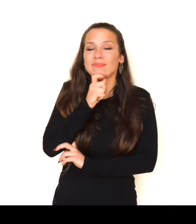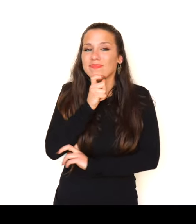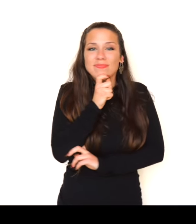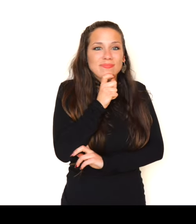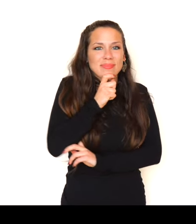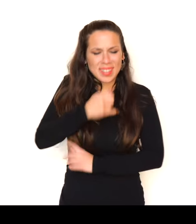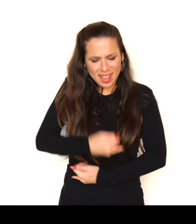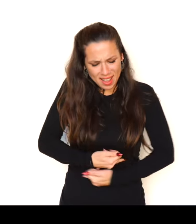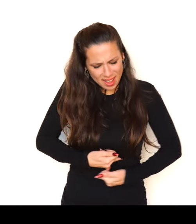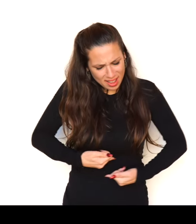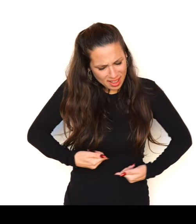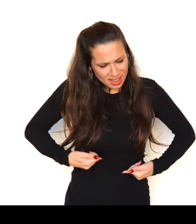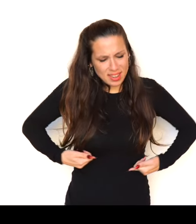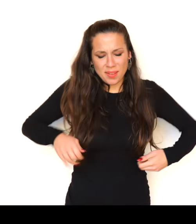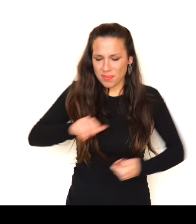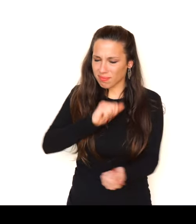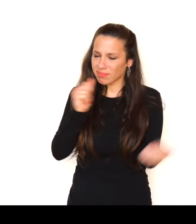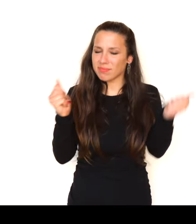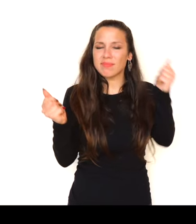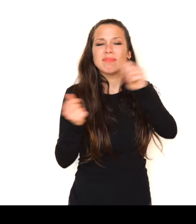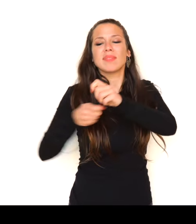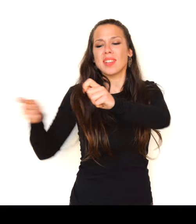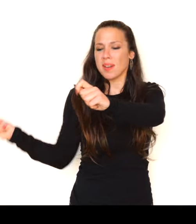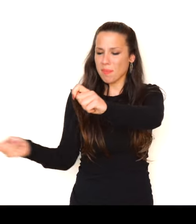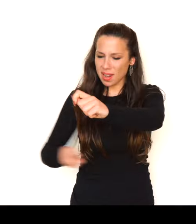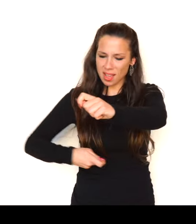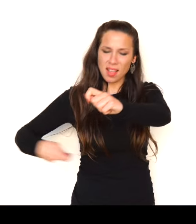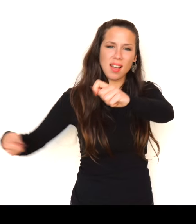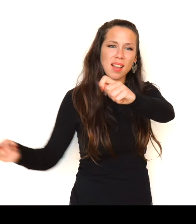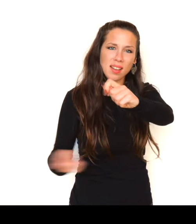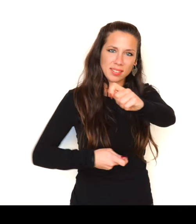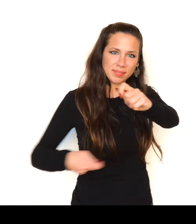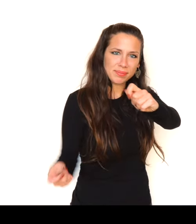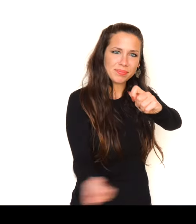From hunger I would make wheat